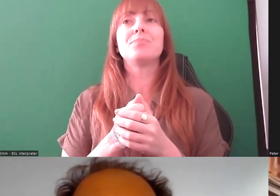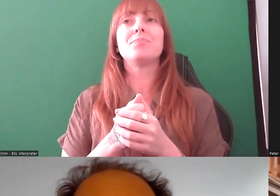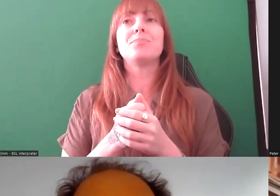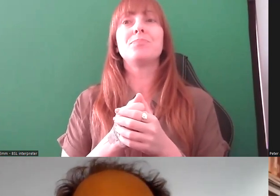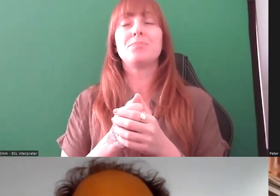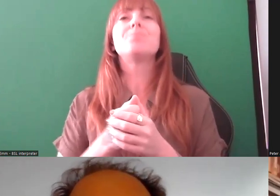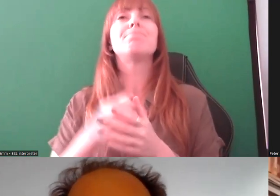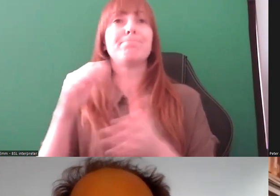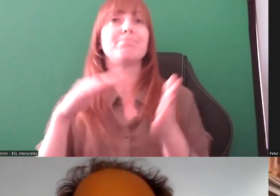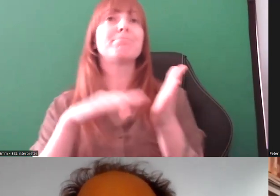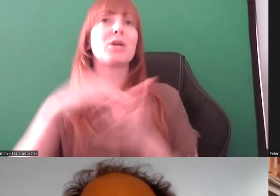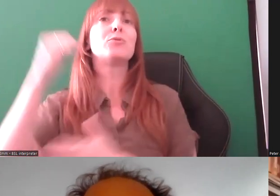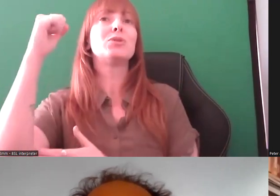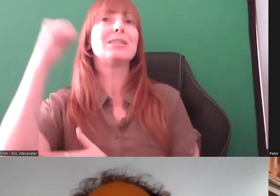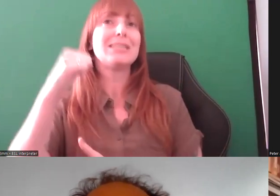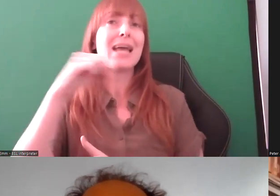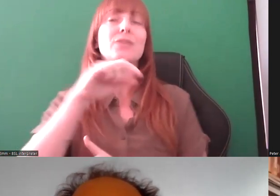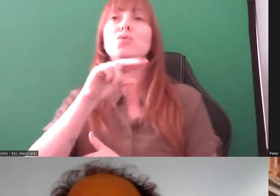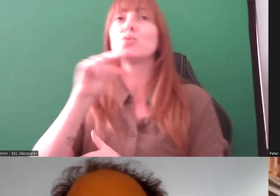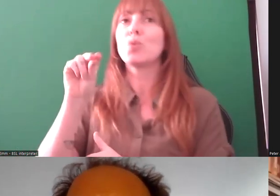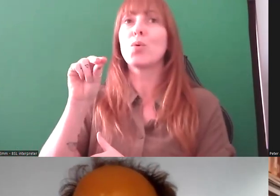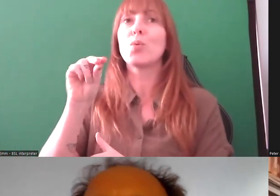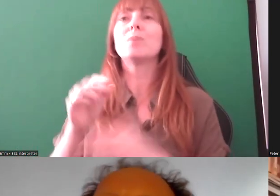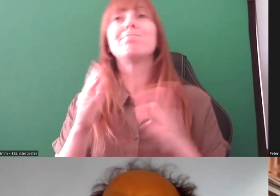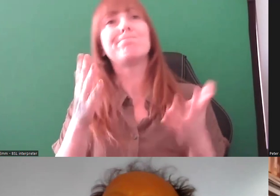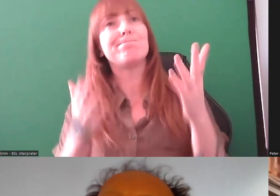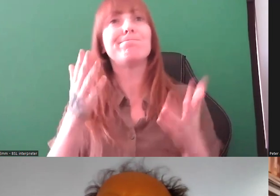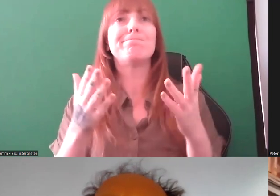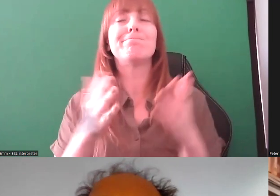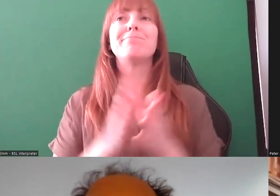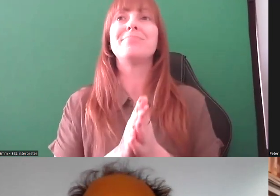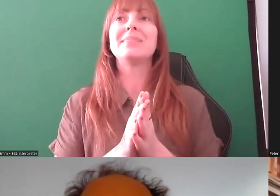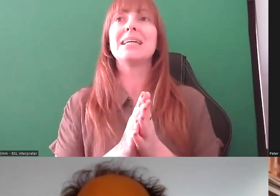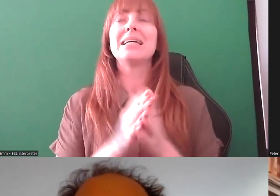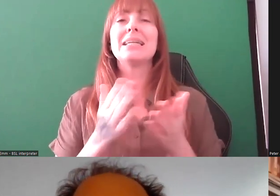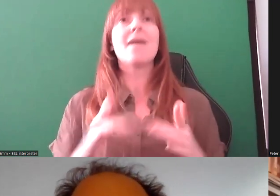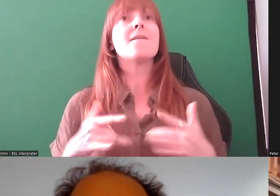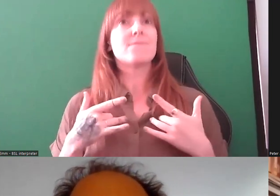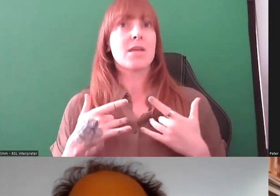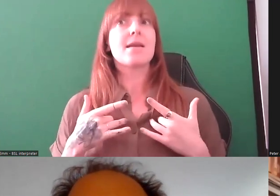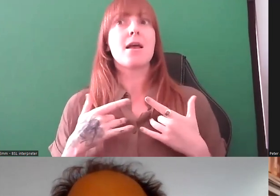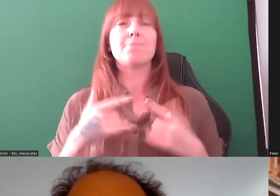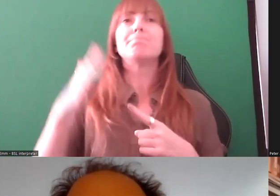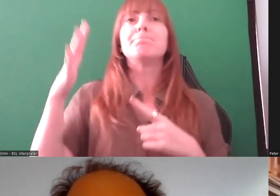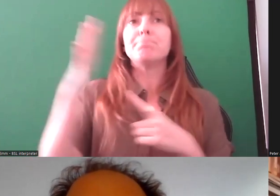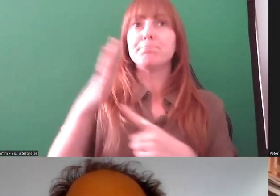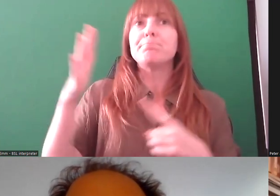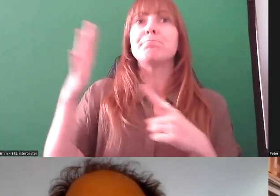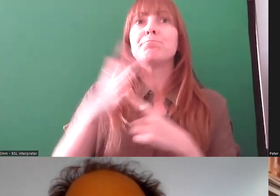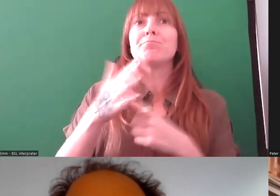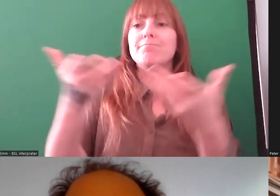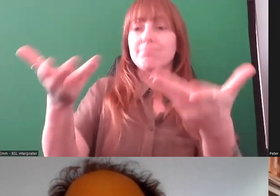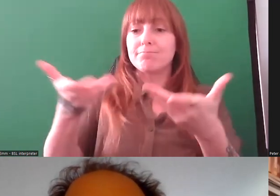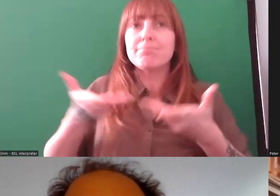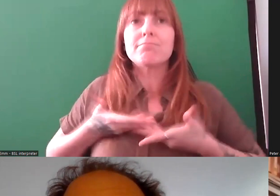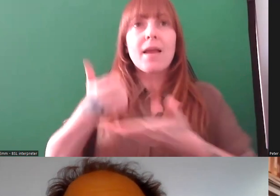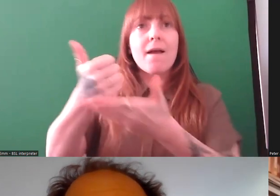Michael: Yes and no in a way. I feel like it's really important to be guided and advised on